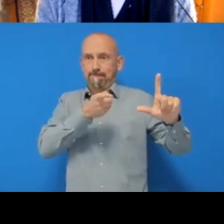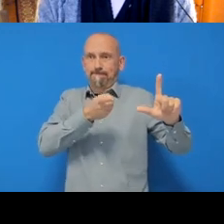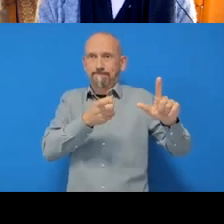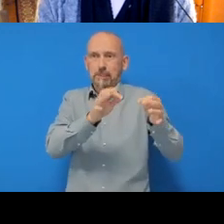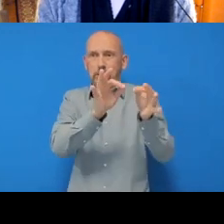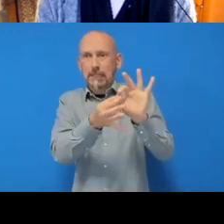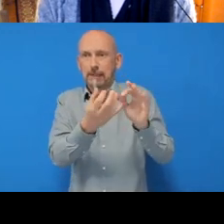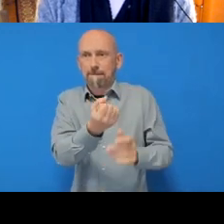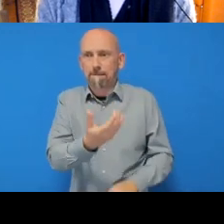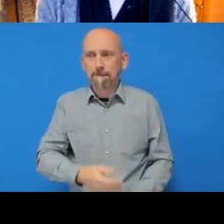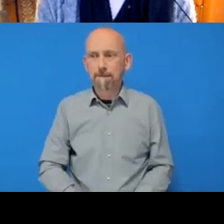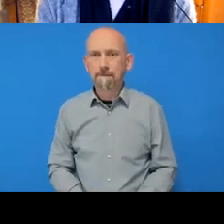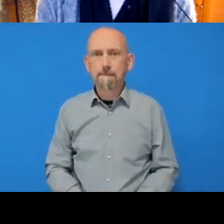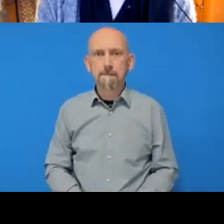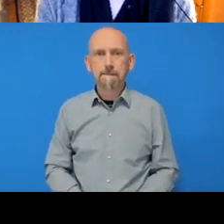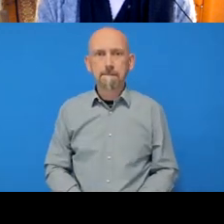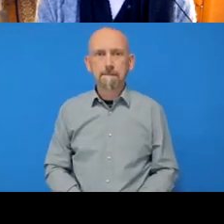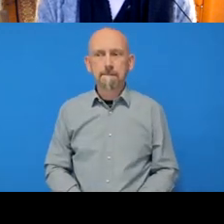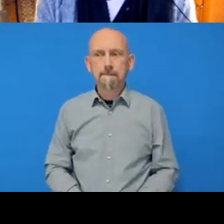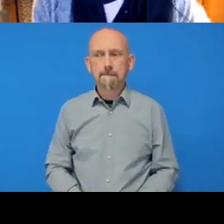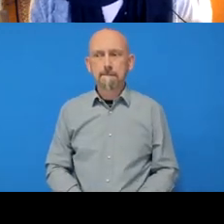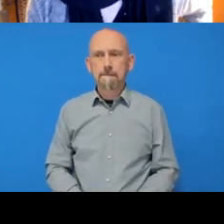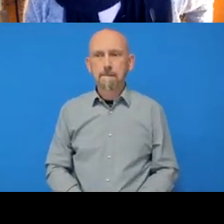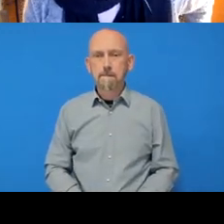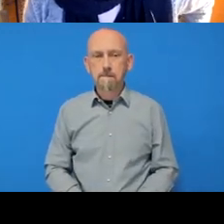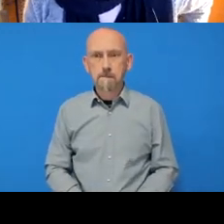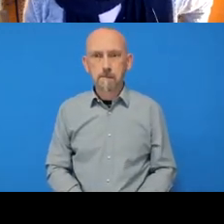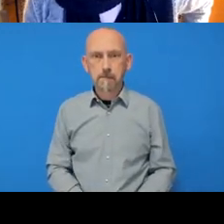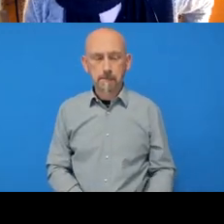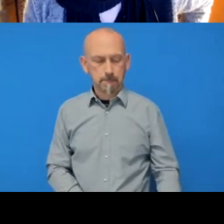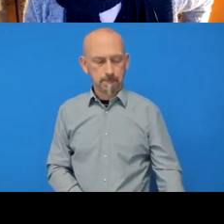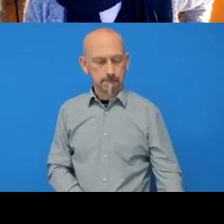And yeah there's a comment here just explaining that-